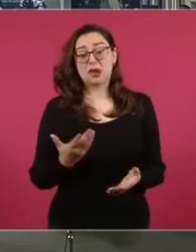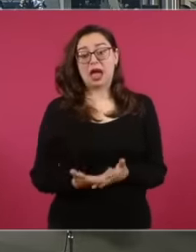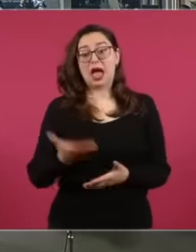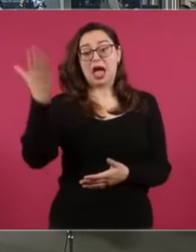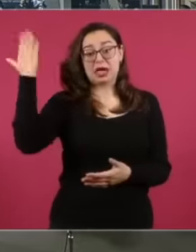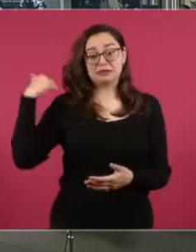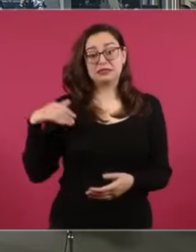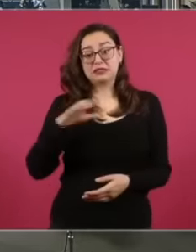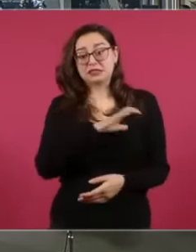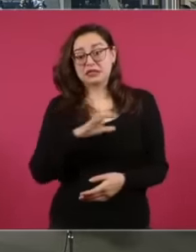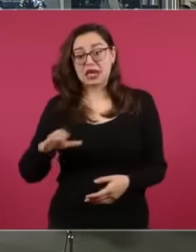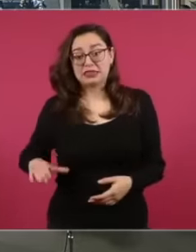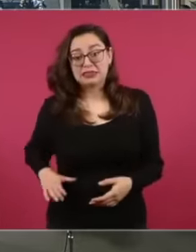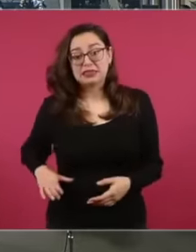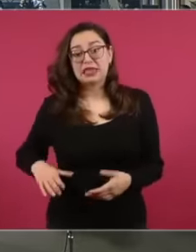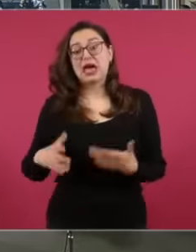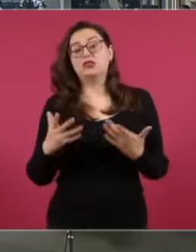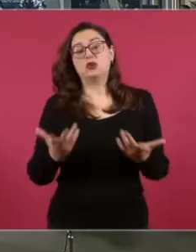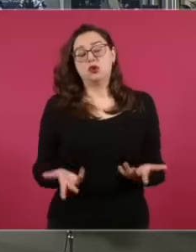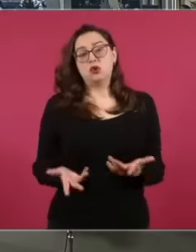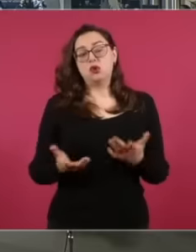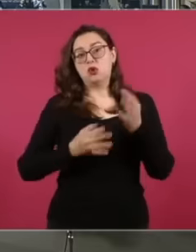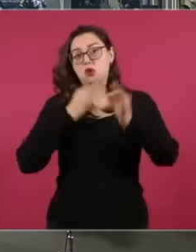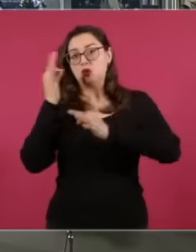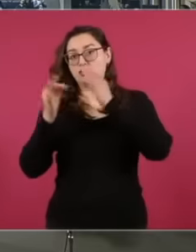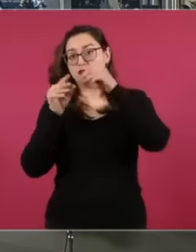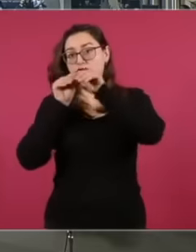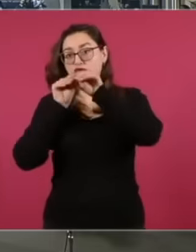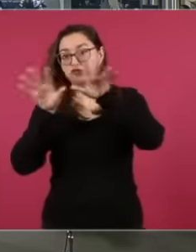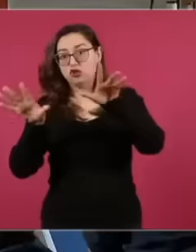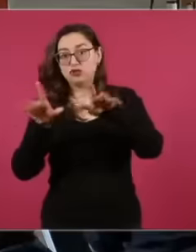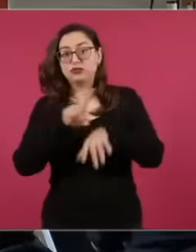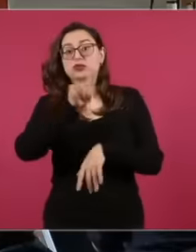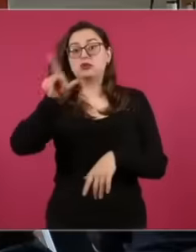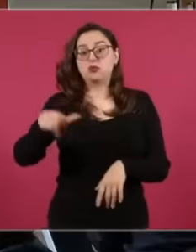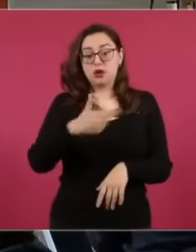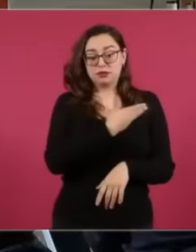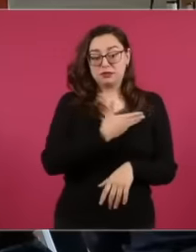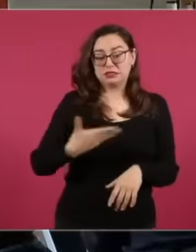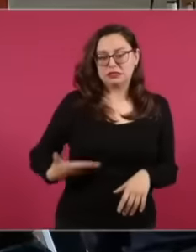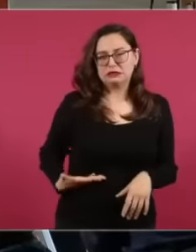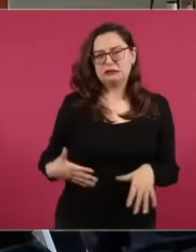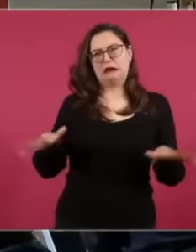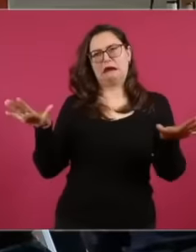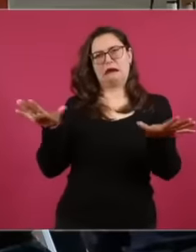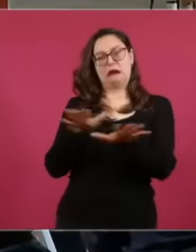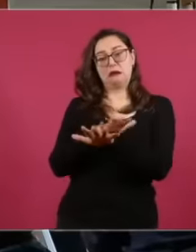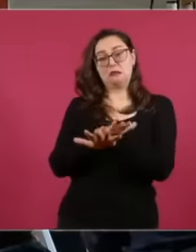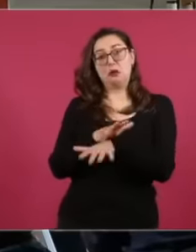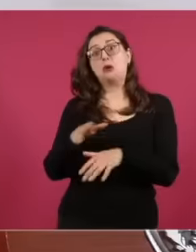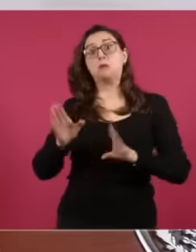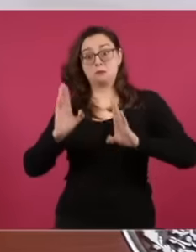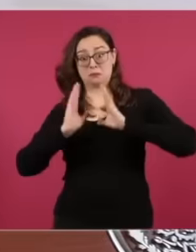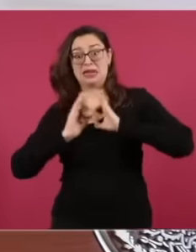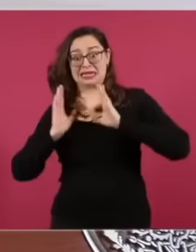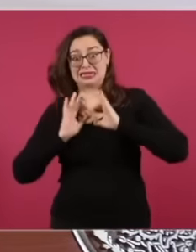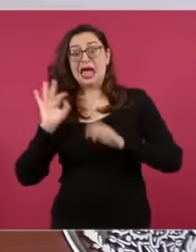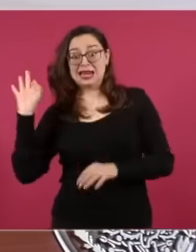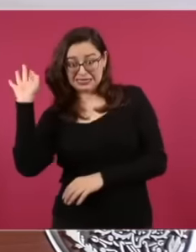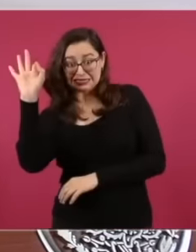he changed at the suggestion of the army no no no I am independent I only have a